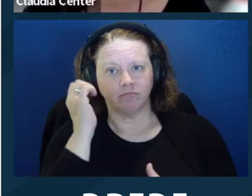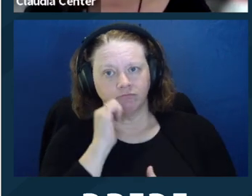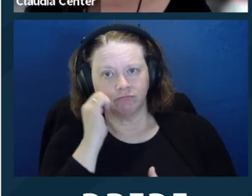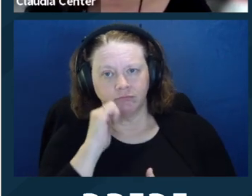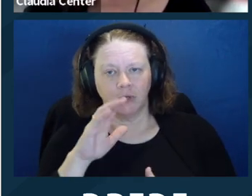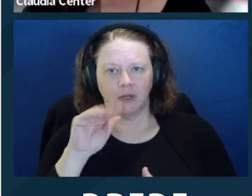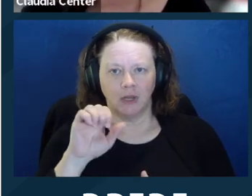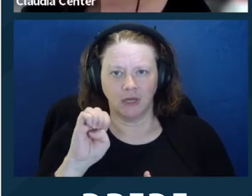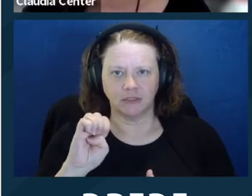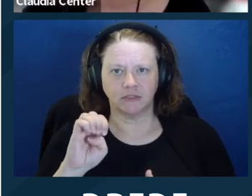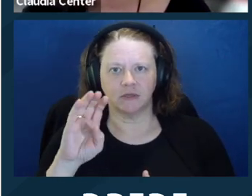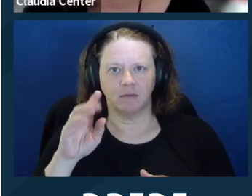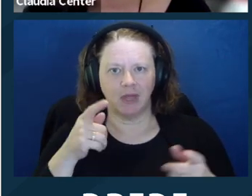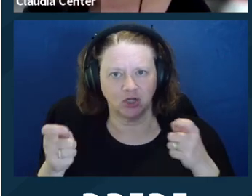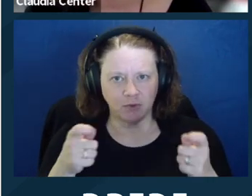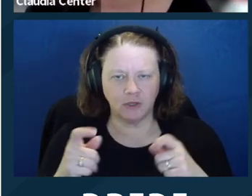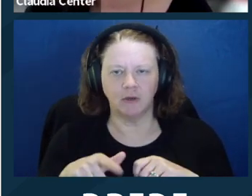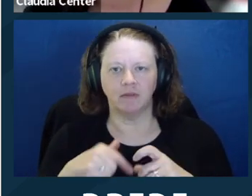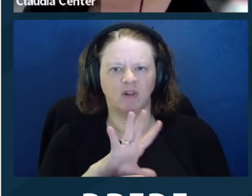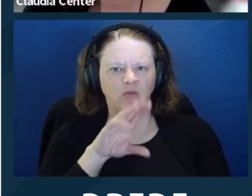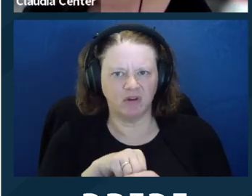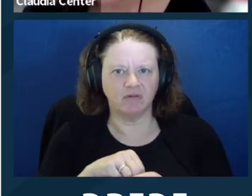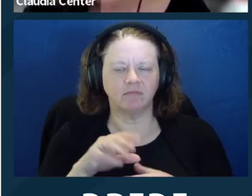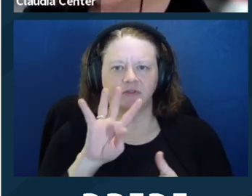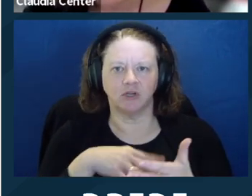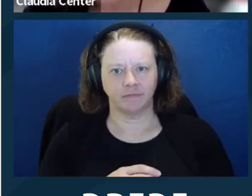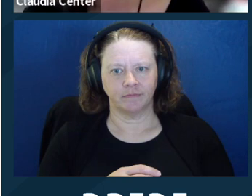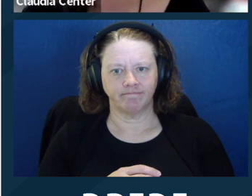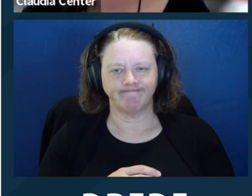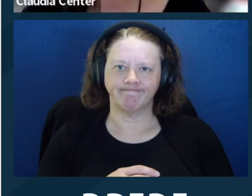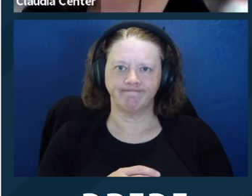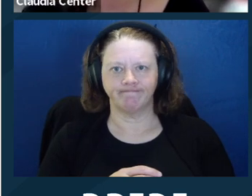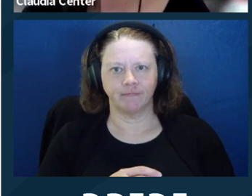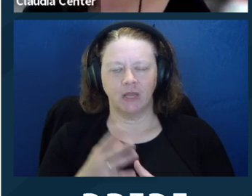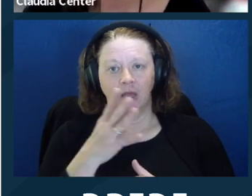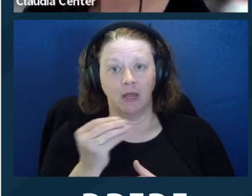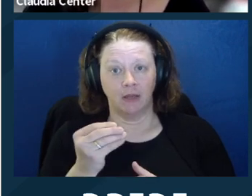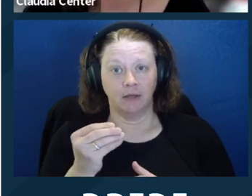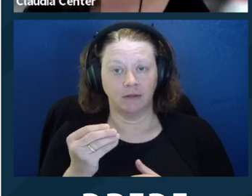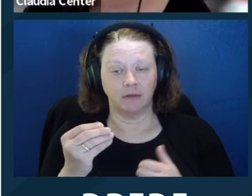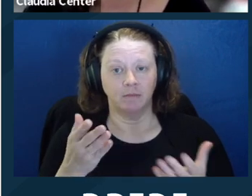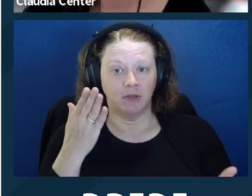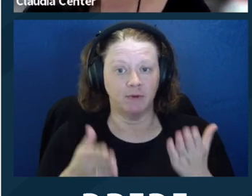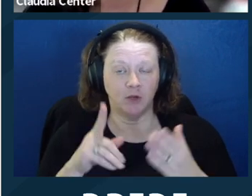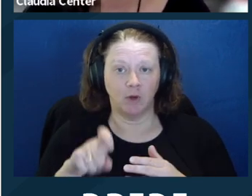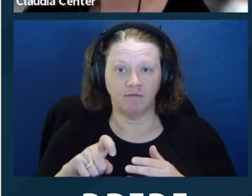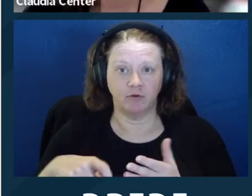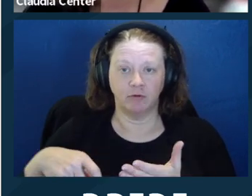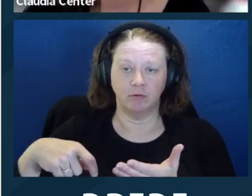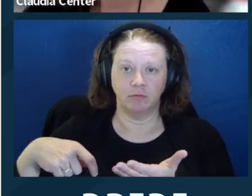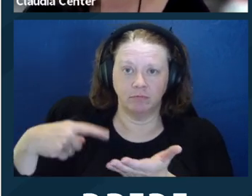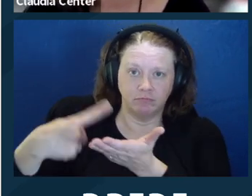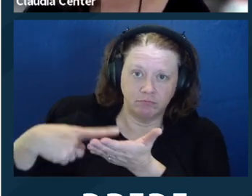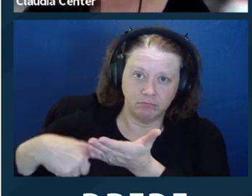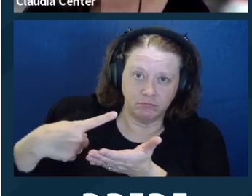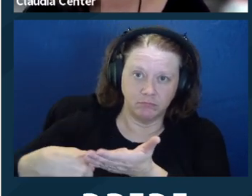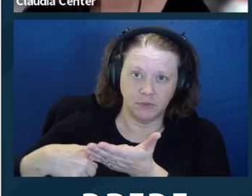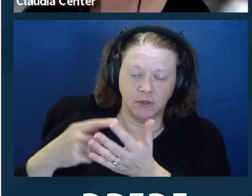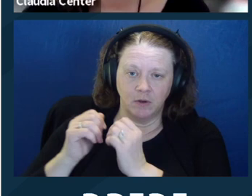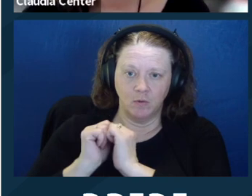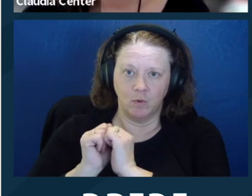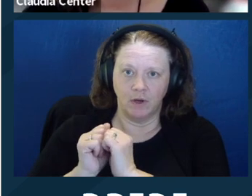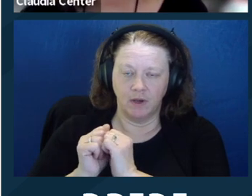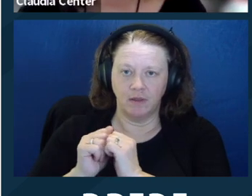in the hospital, it would make sense that you would communicate that. And, you know,